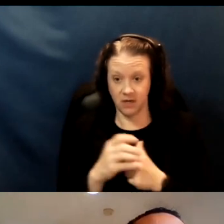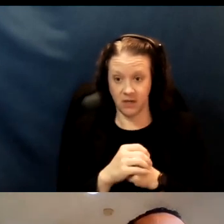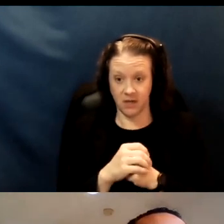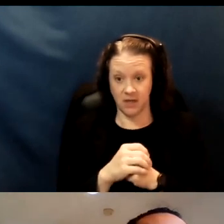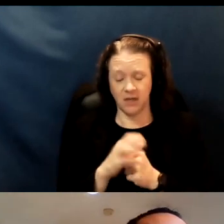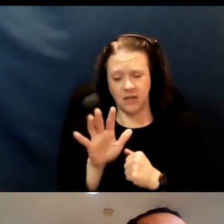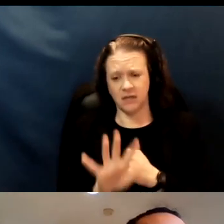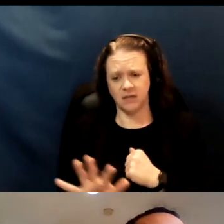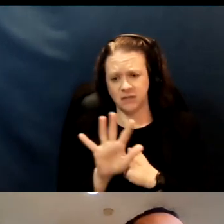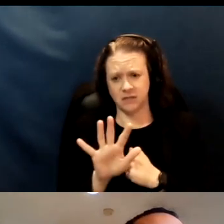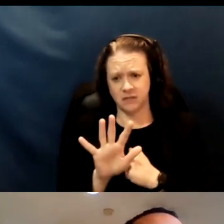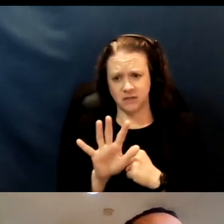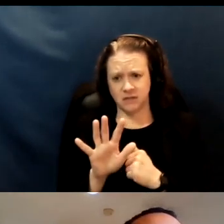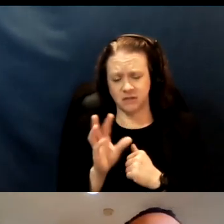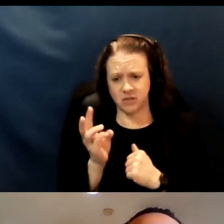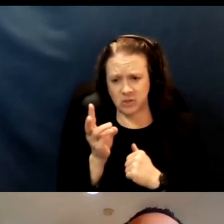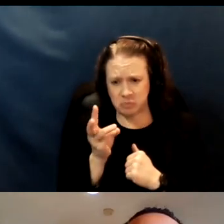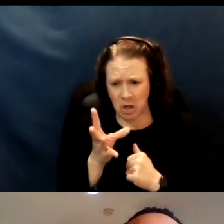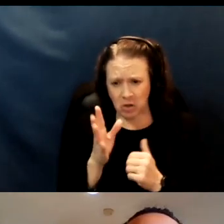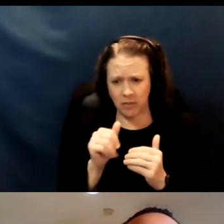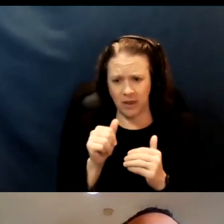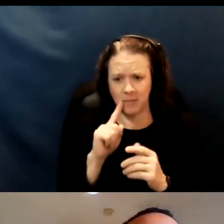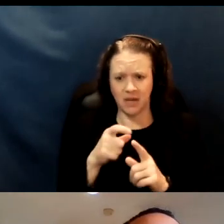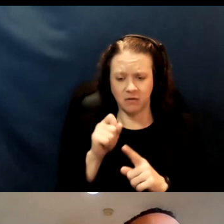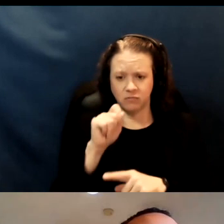is smaller than being struck by lightning twice.